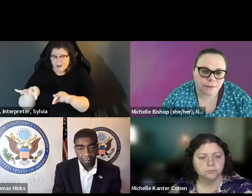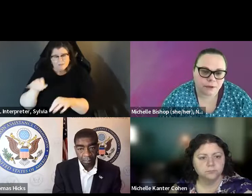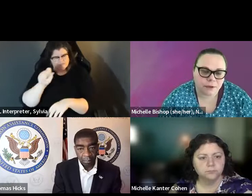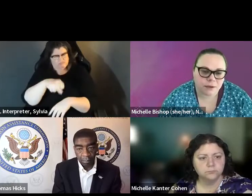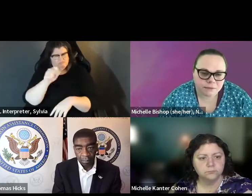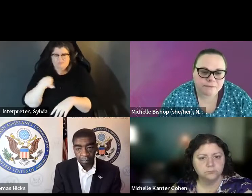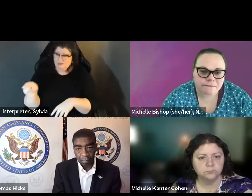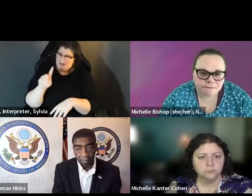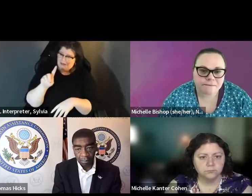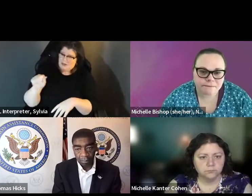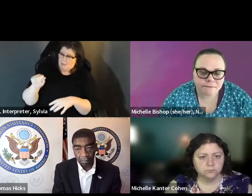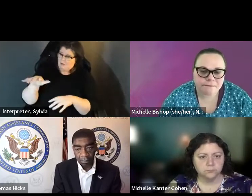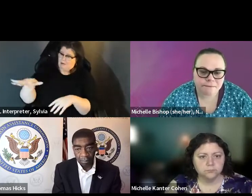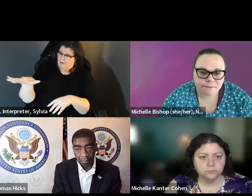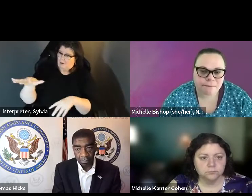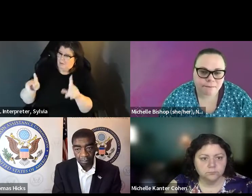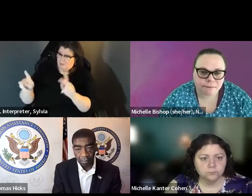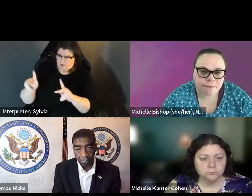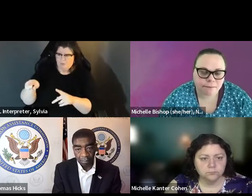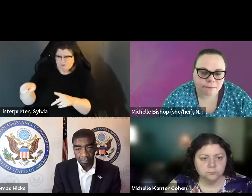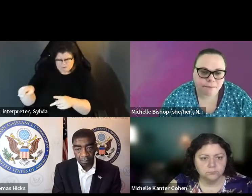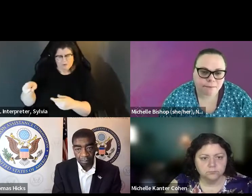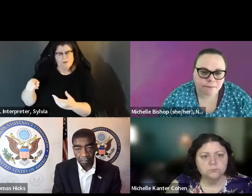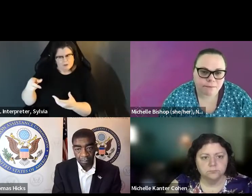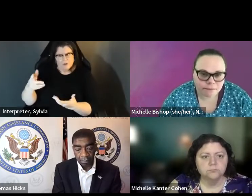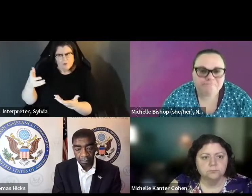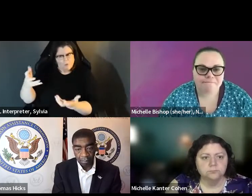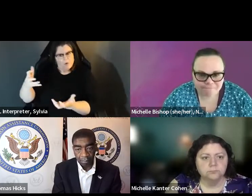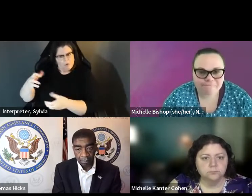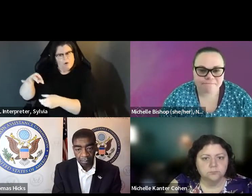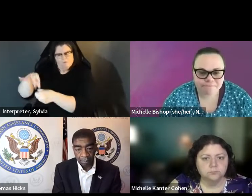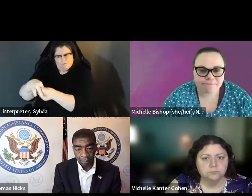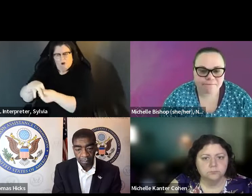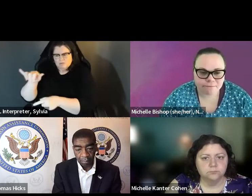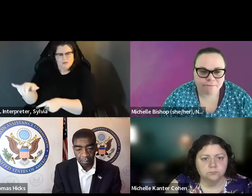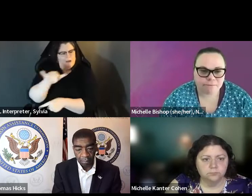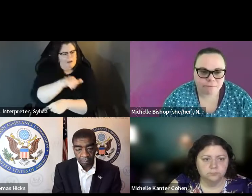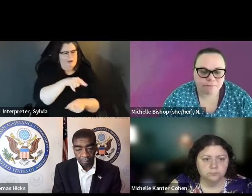The you know the survey data. We have show the people with disabilities are just as interested in elections as people without disabilities. interested in elections as people without disabilities. There's there's no there's no enthusiasm Gap.